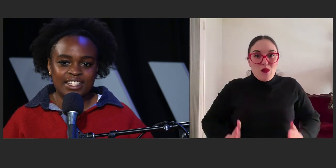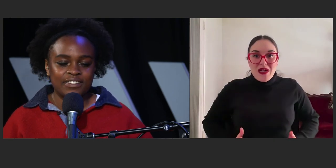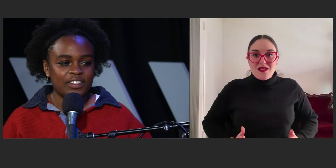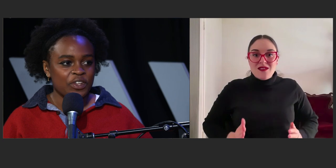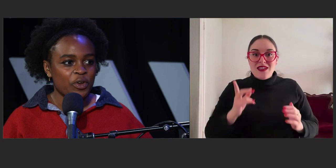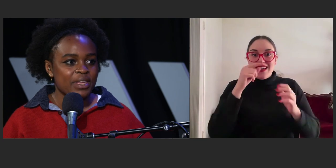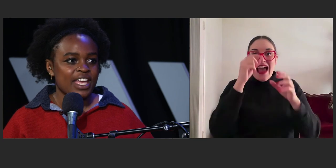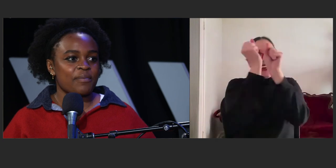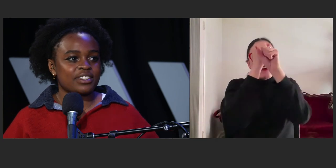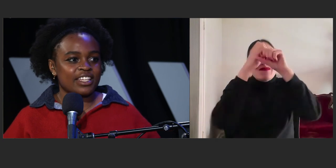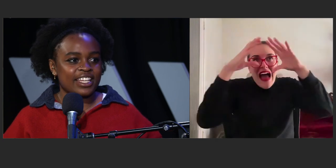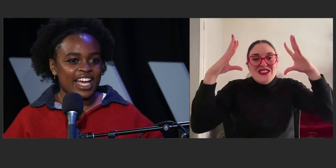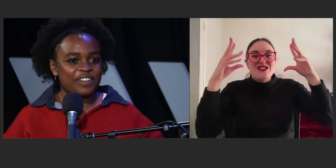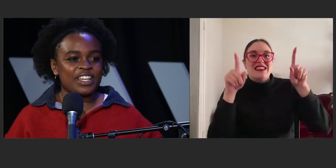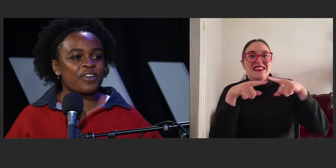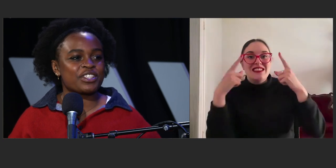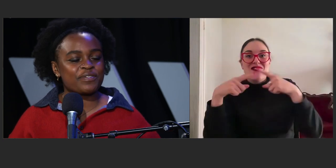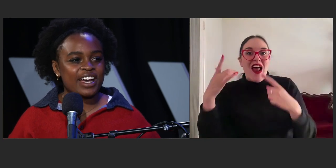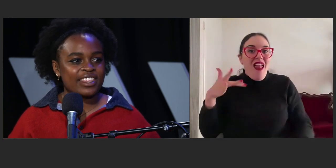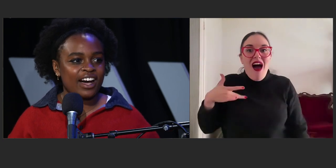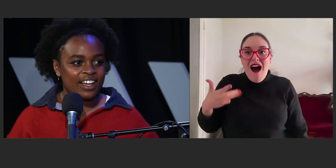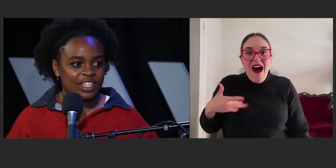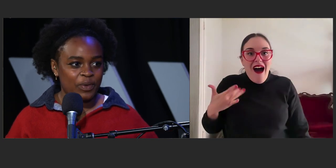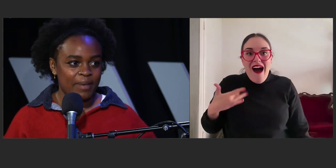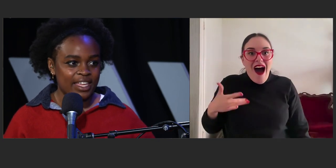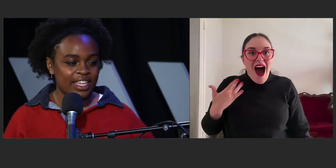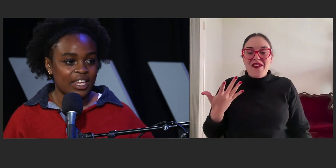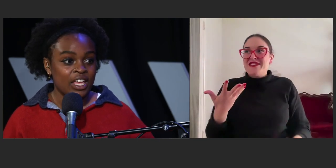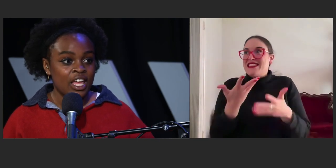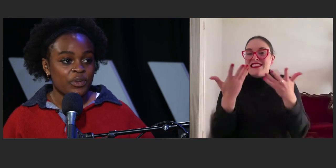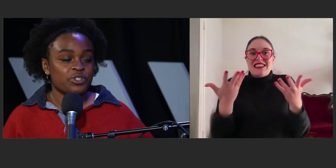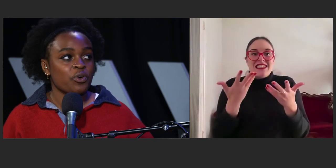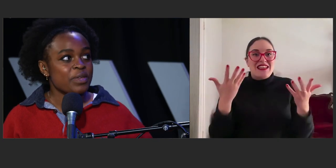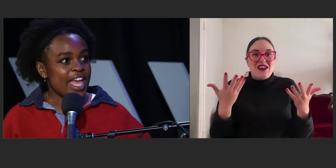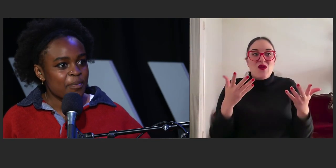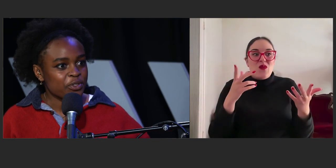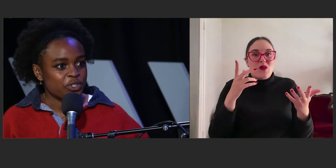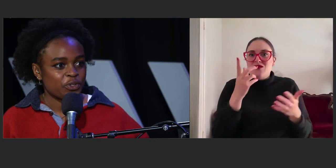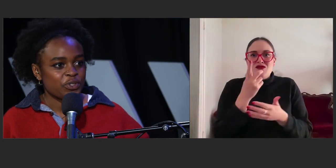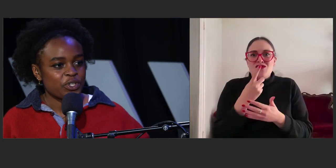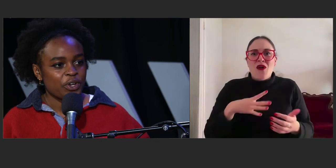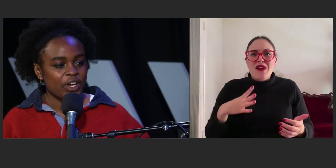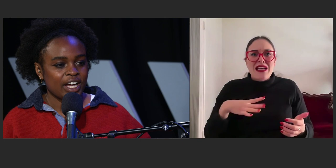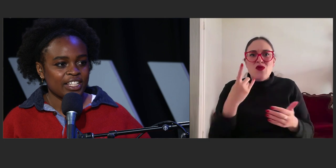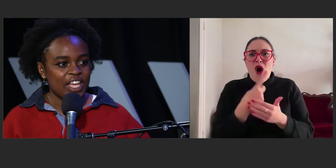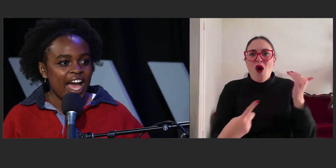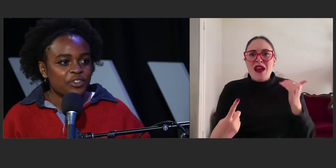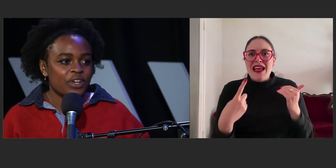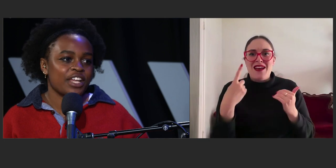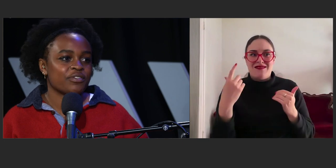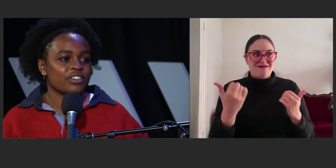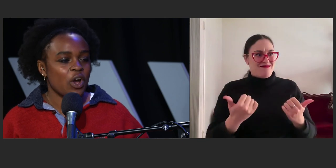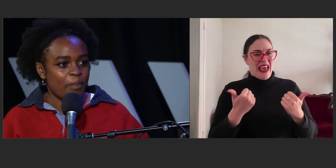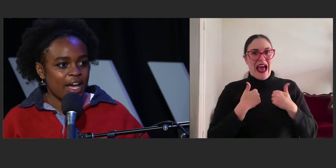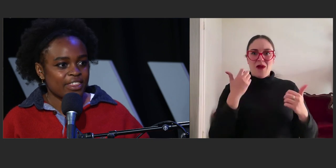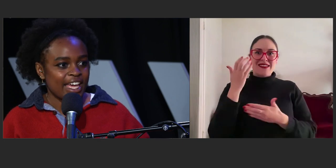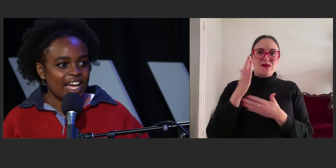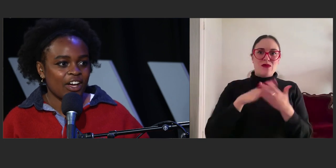and being able to kind of diversify the art that we are making and we should all be able to. So, how do you kind of go about that,